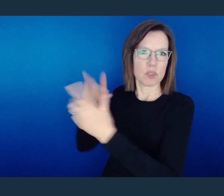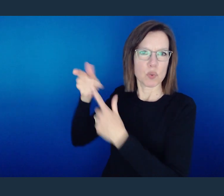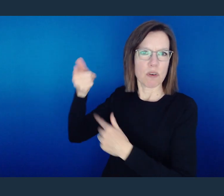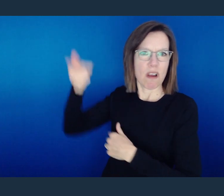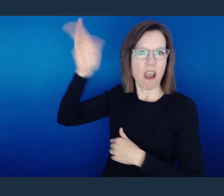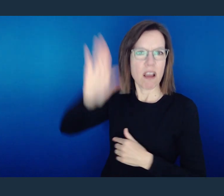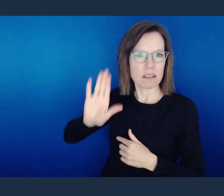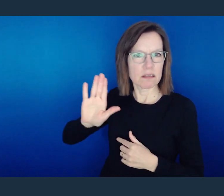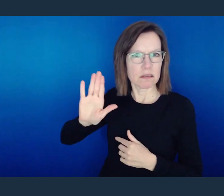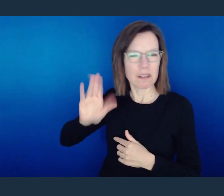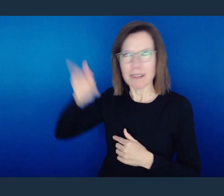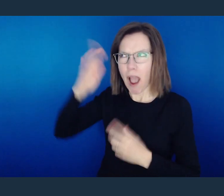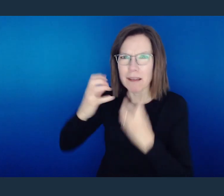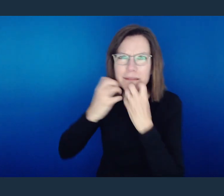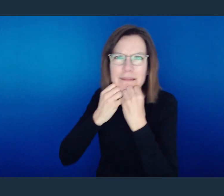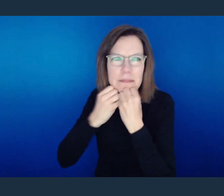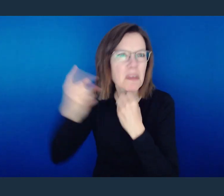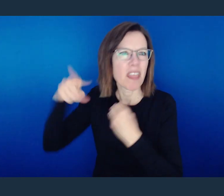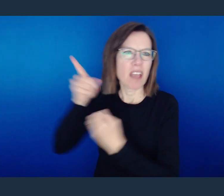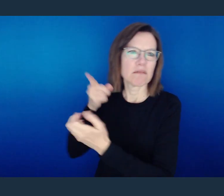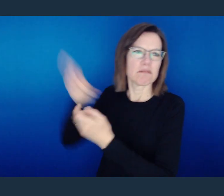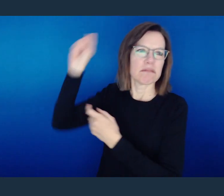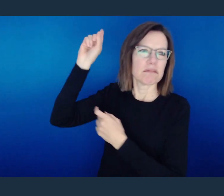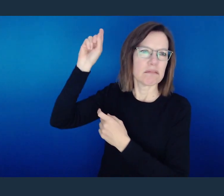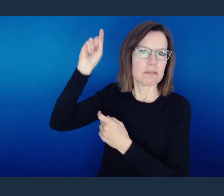or something sacred to God. It's to slander.